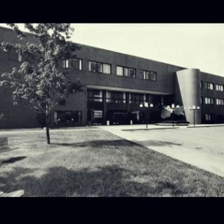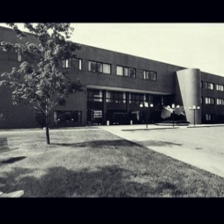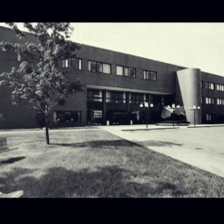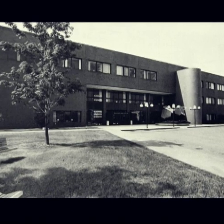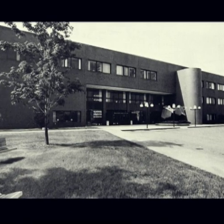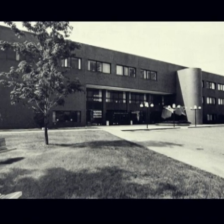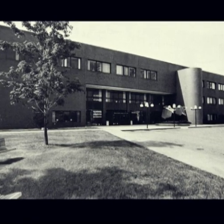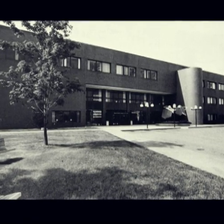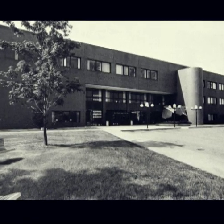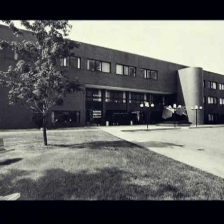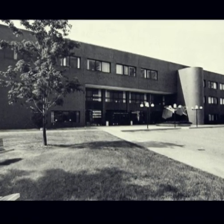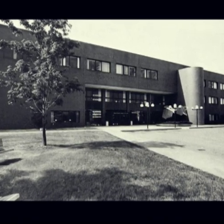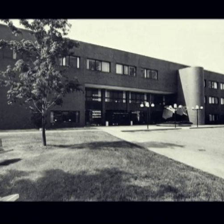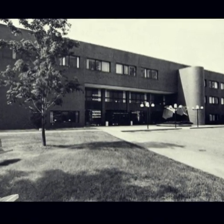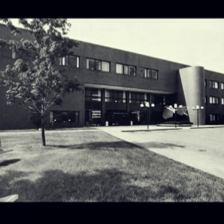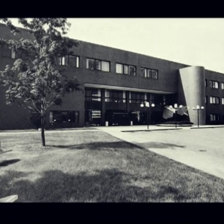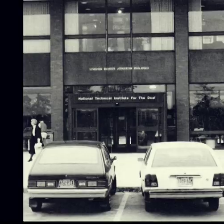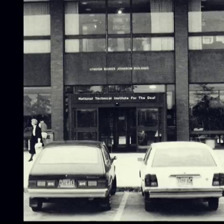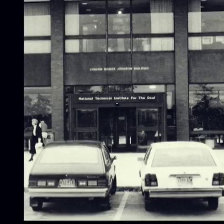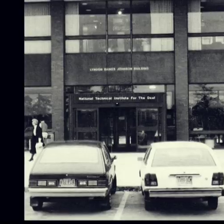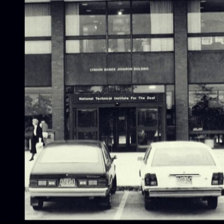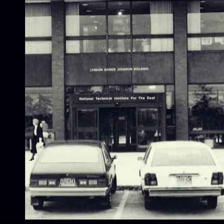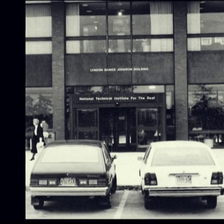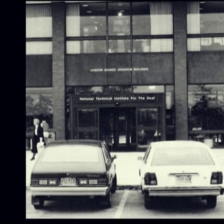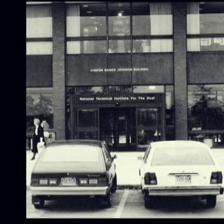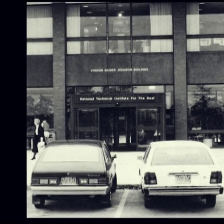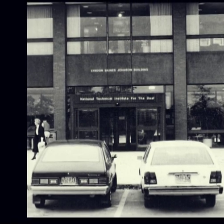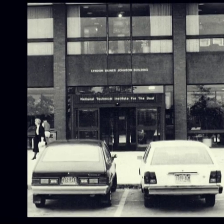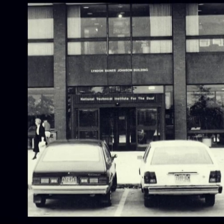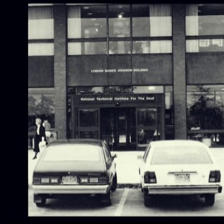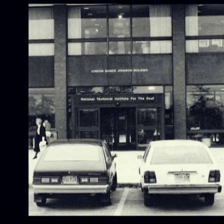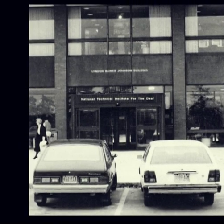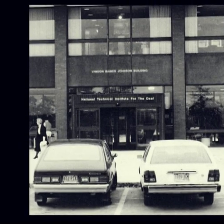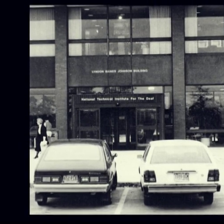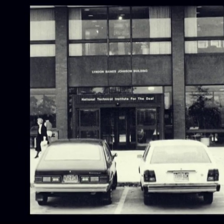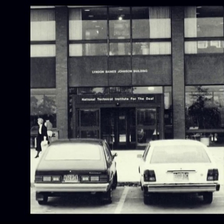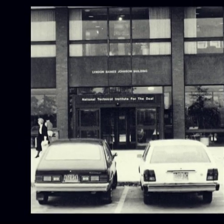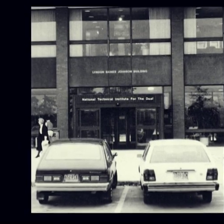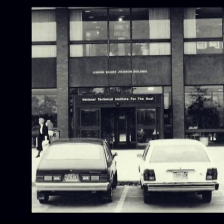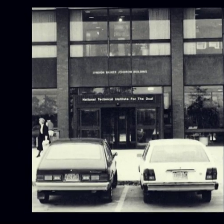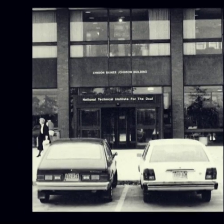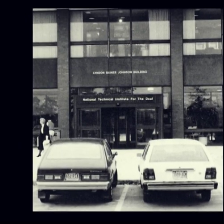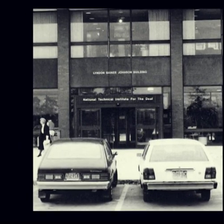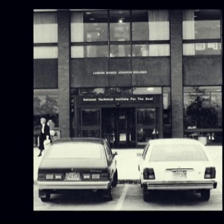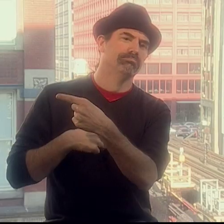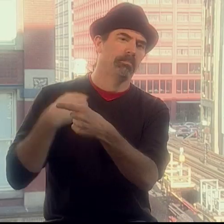For college I checked out both NTID and Gallaudet... ...but I chose NTID